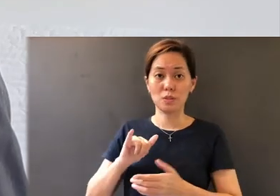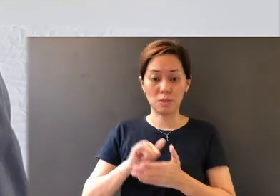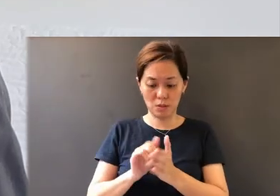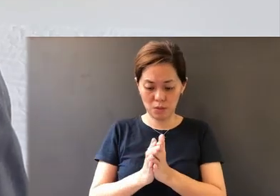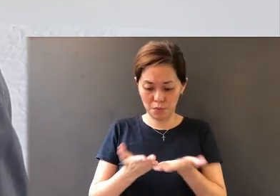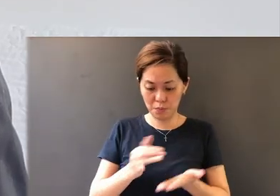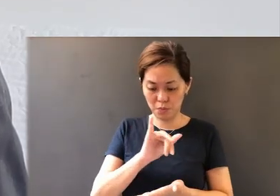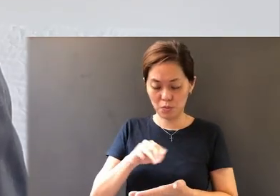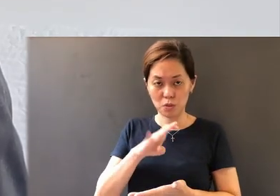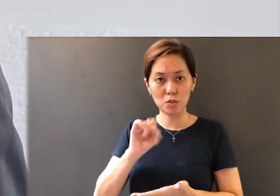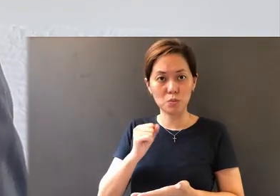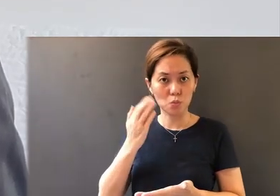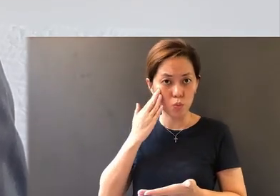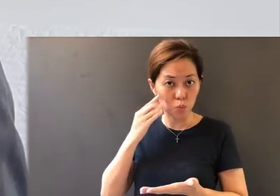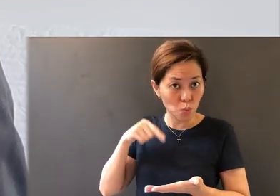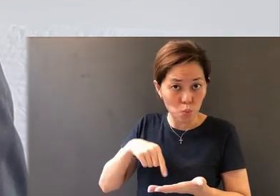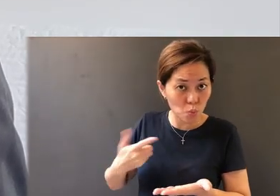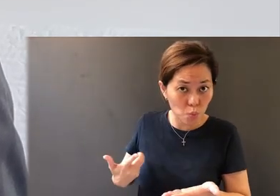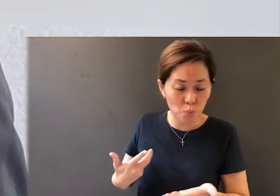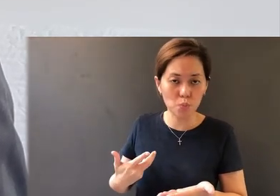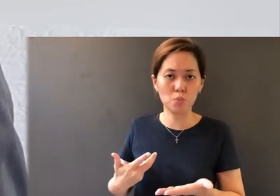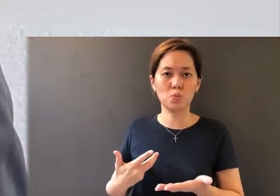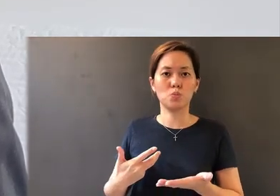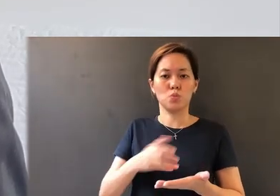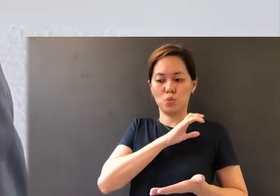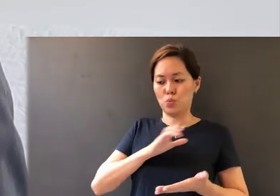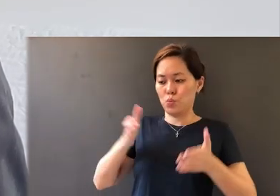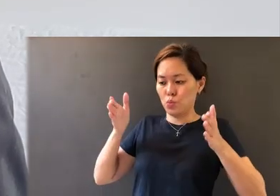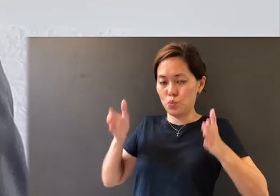known for its practical Christianity -